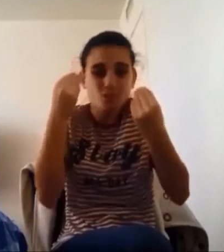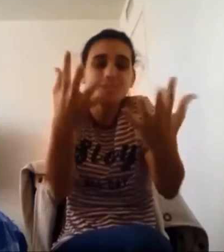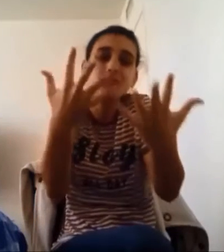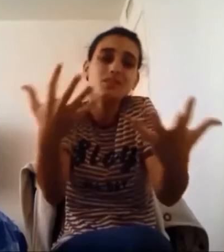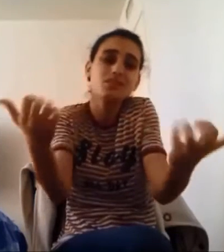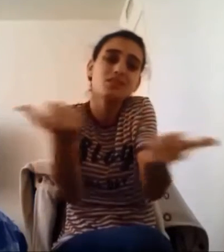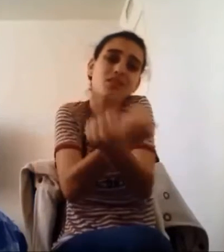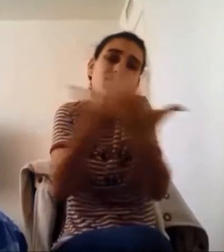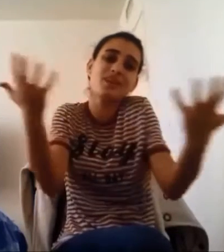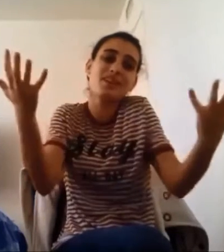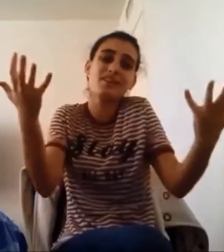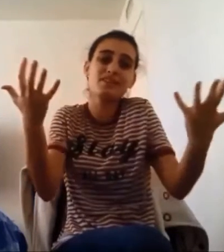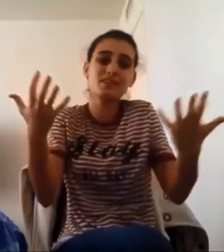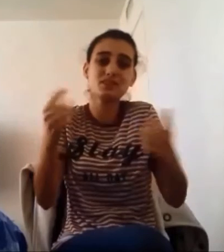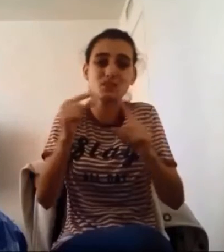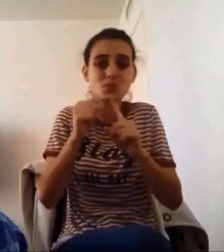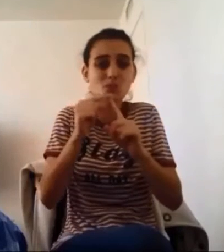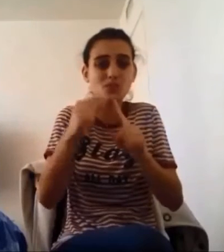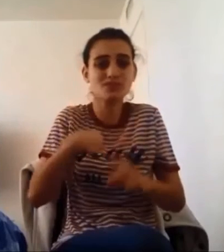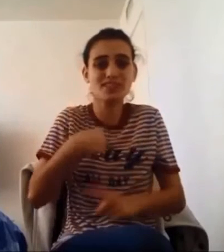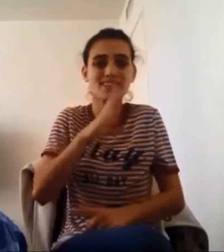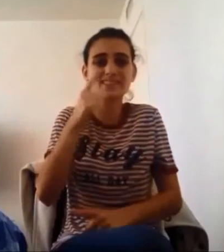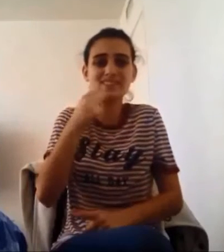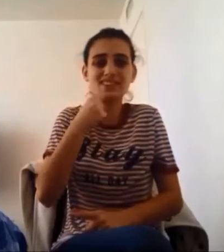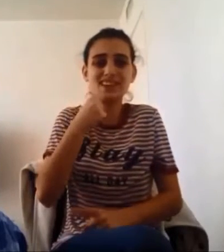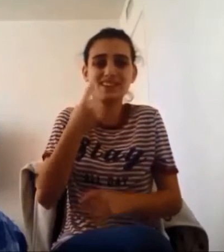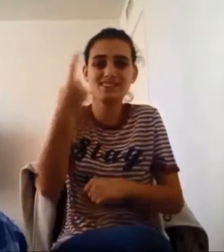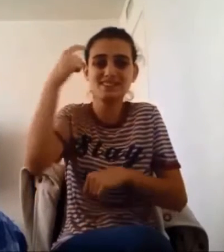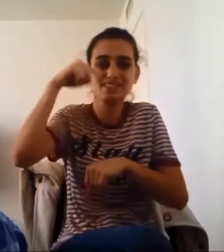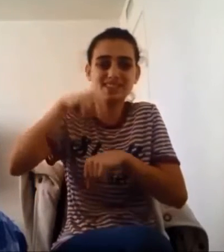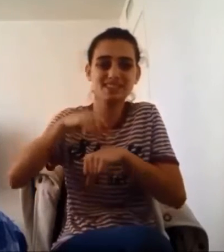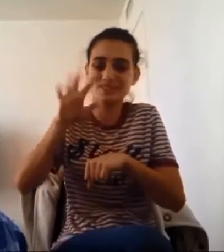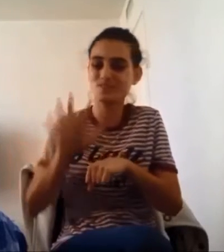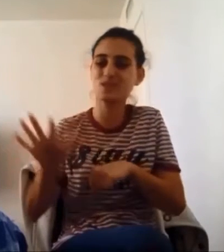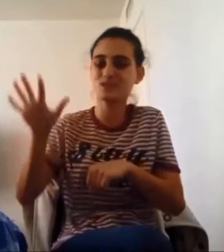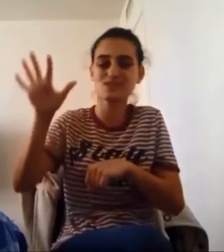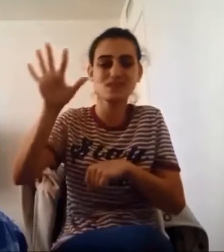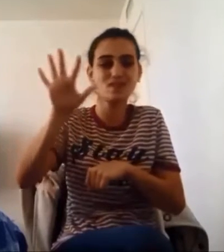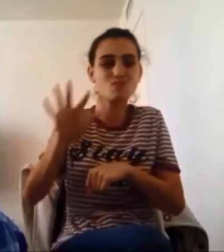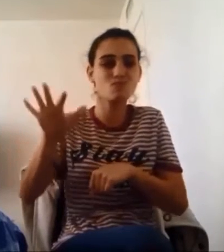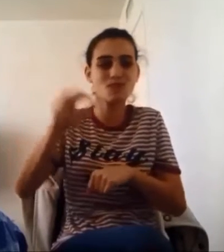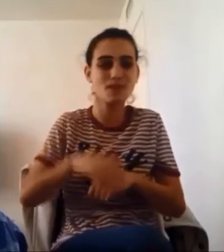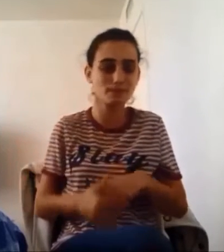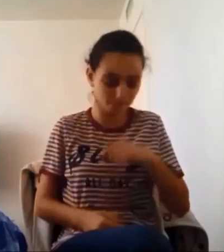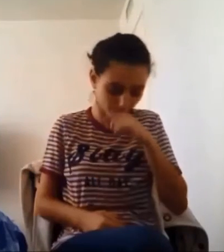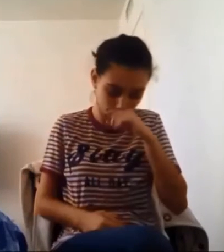And I want to tell you everything The words I never got to say the first time around